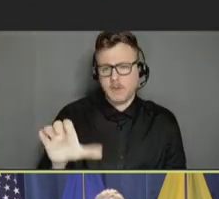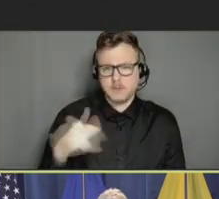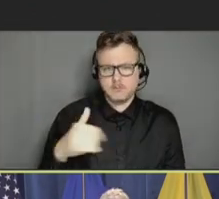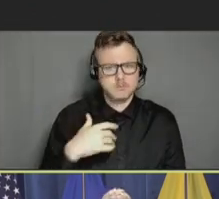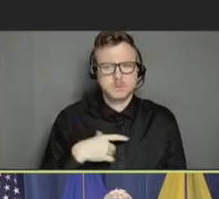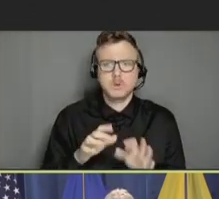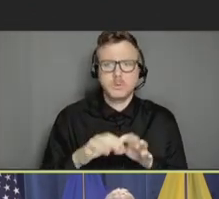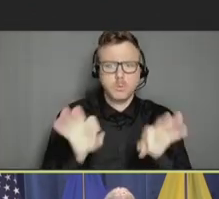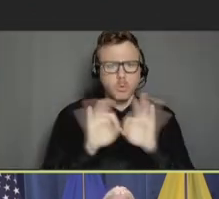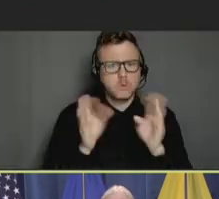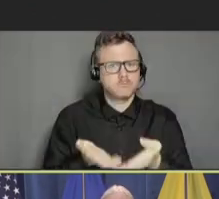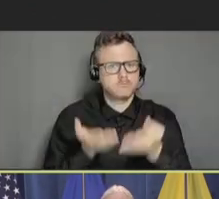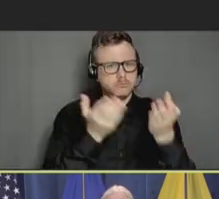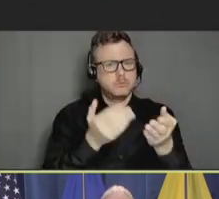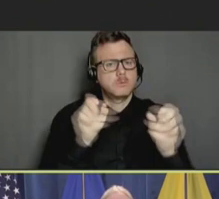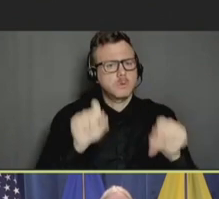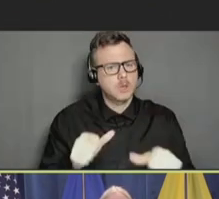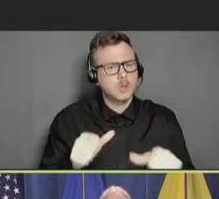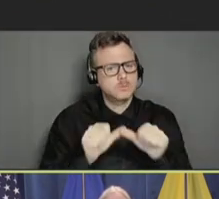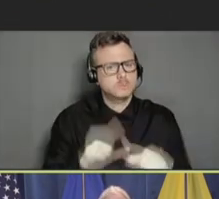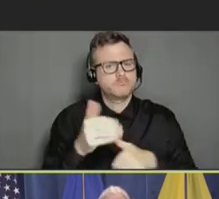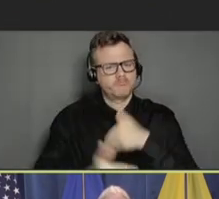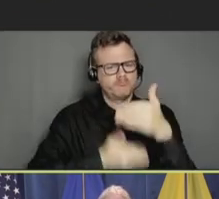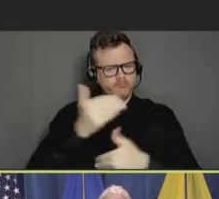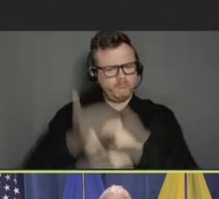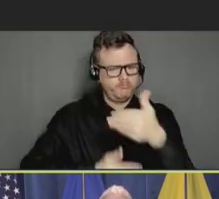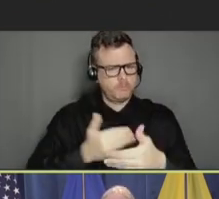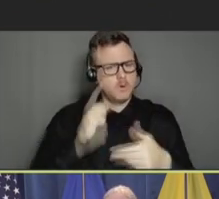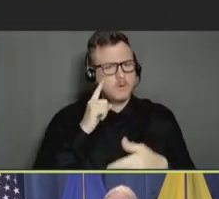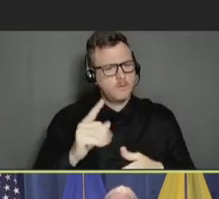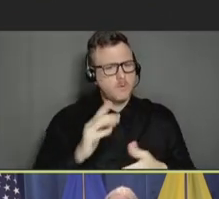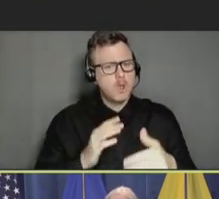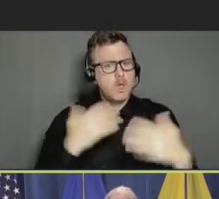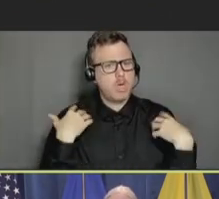we can make the progress that we need to truly achieve health equity. And nothing is more